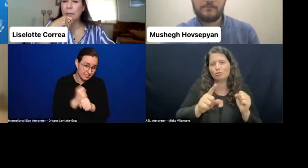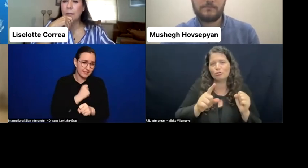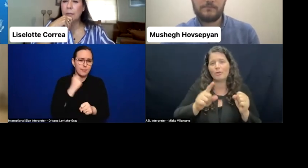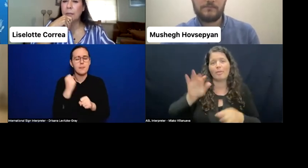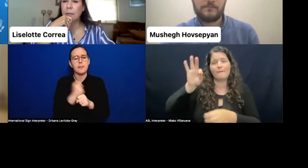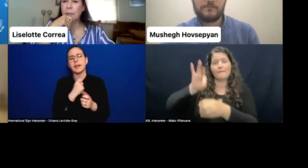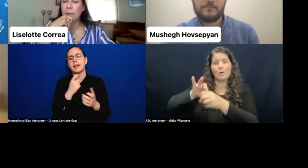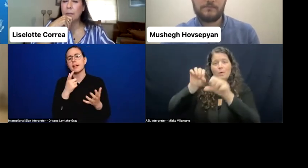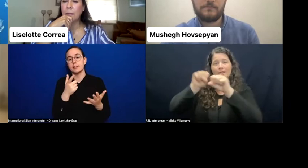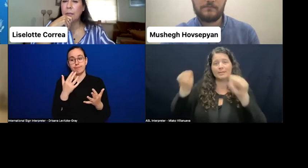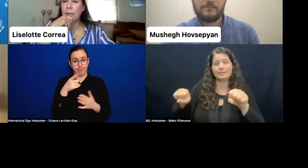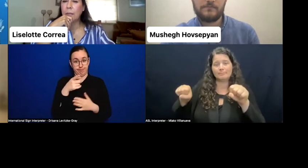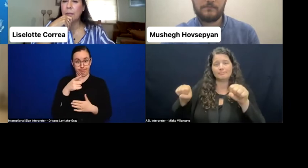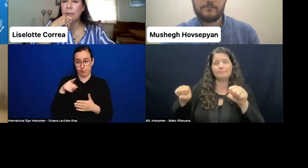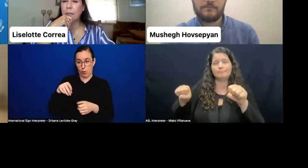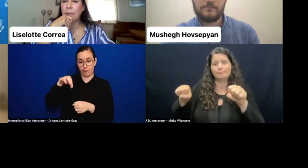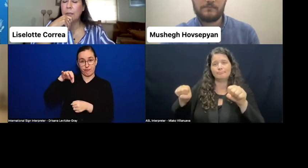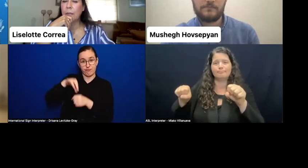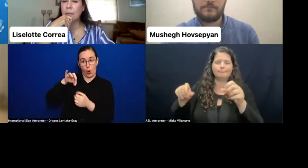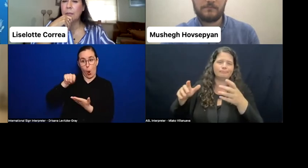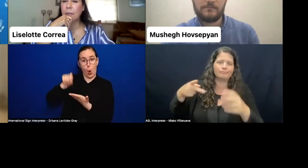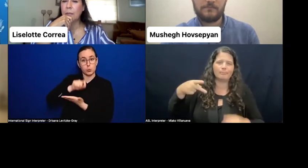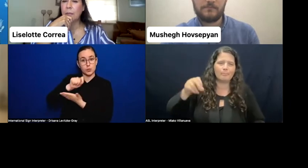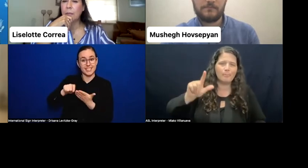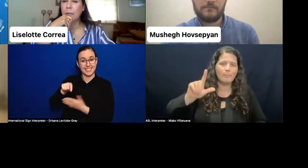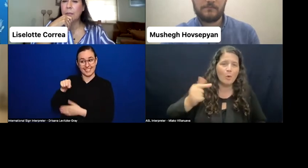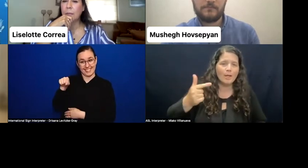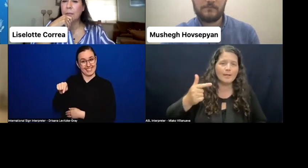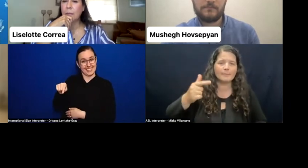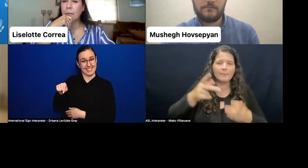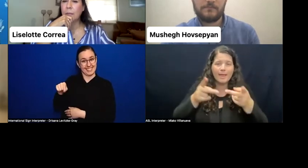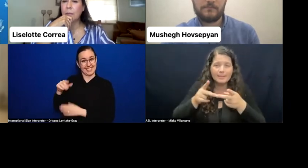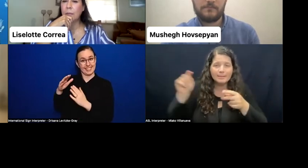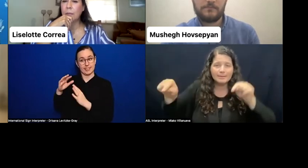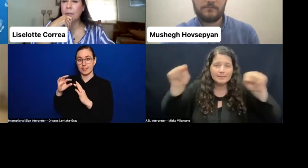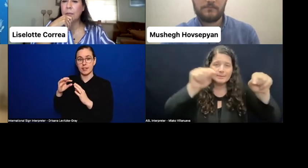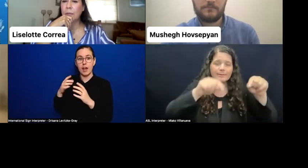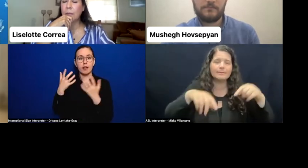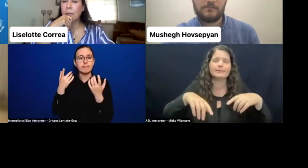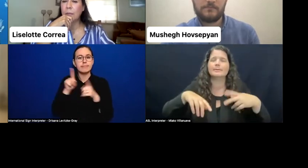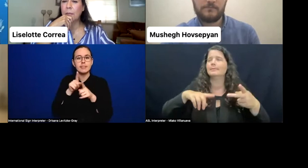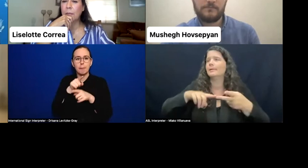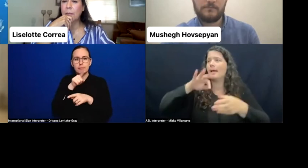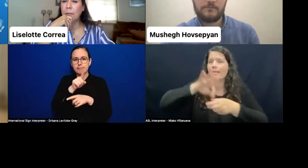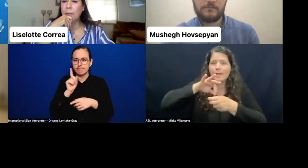the polling stations, the election processes